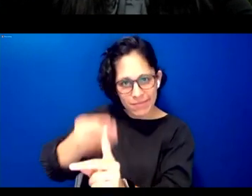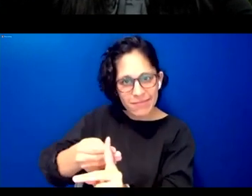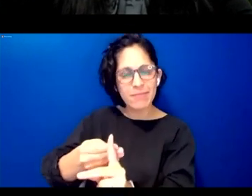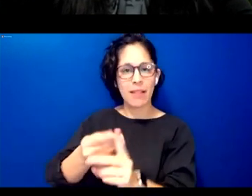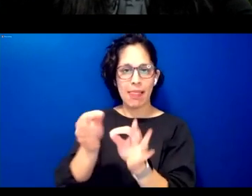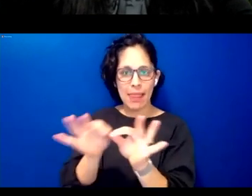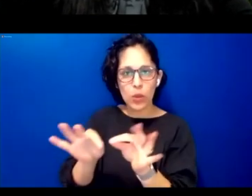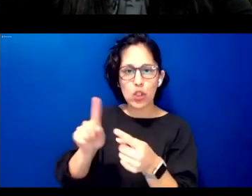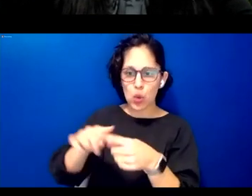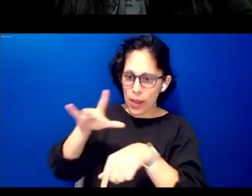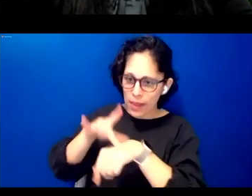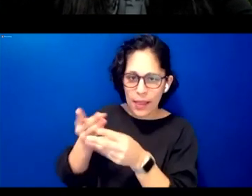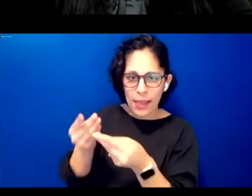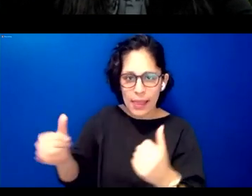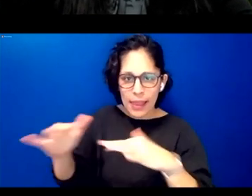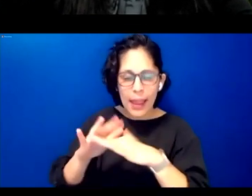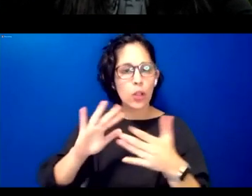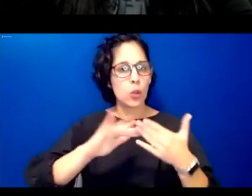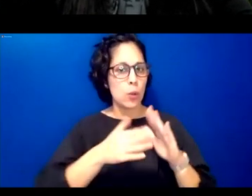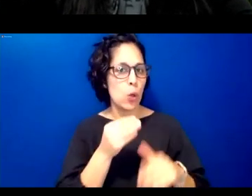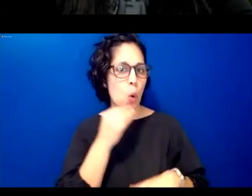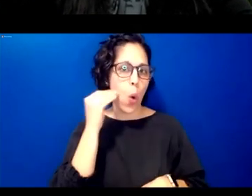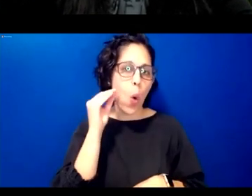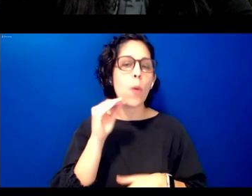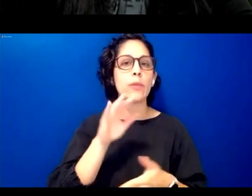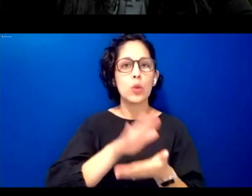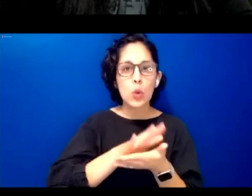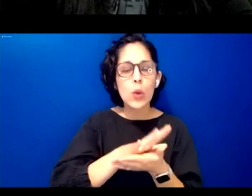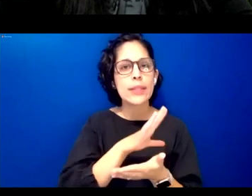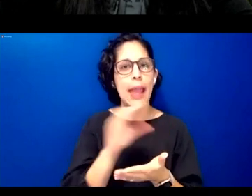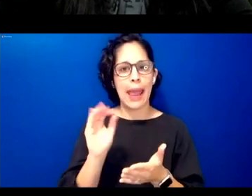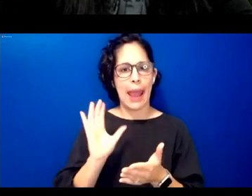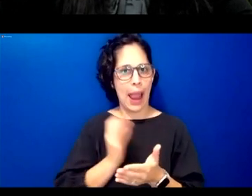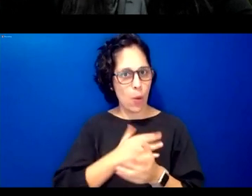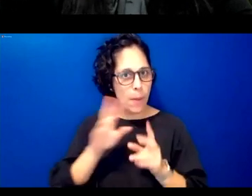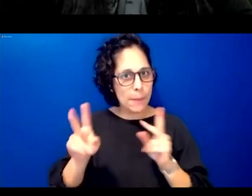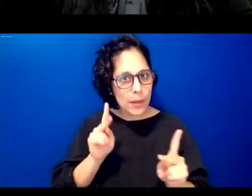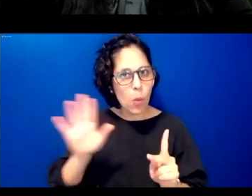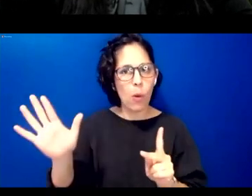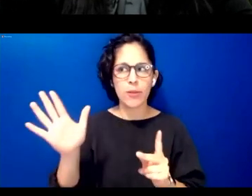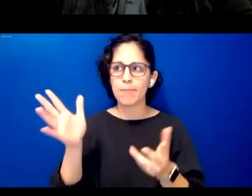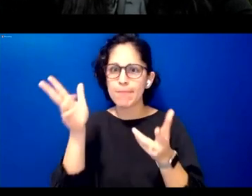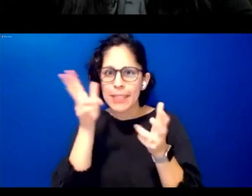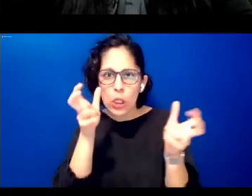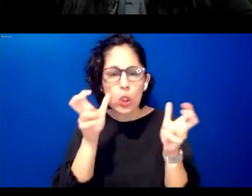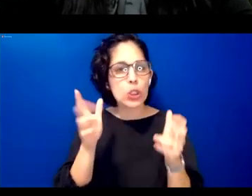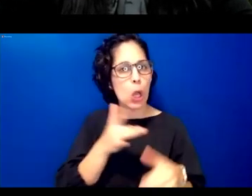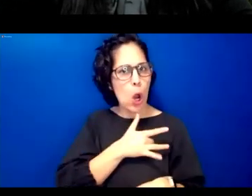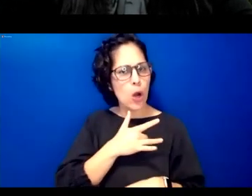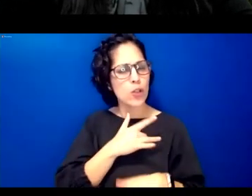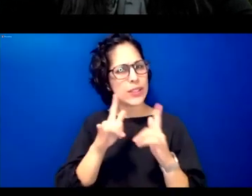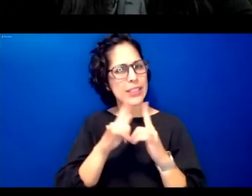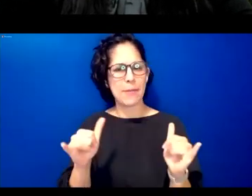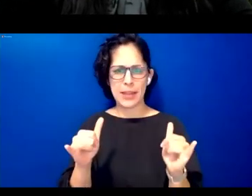into our homes schools and to the ears and hearts of our people thus benefiting us indigenous